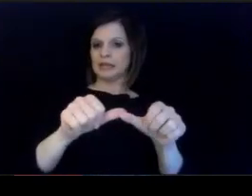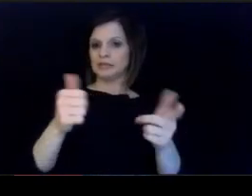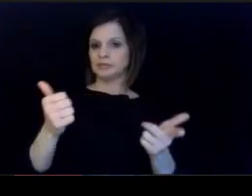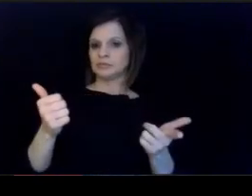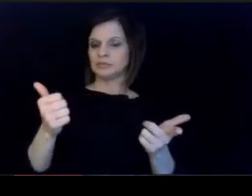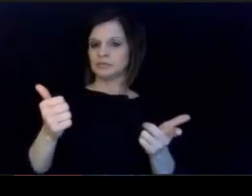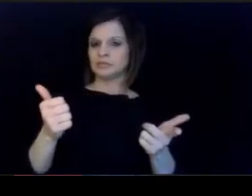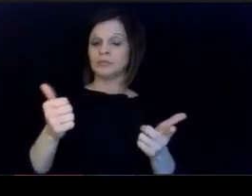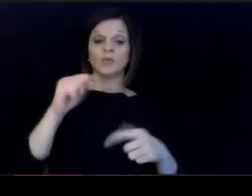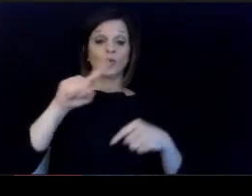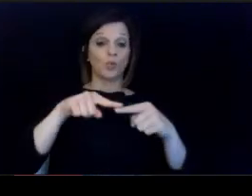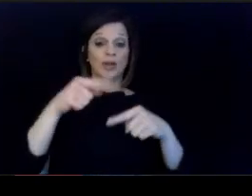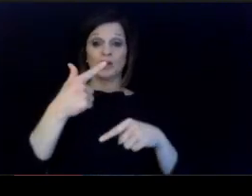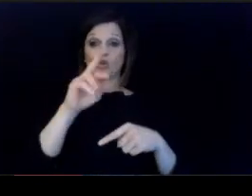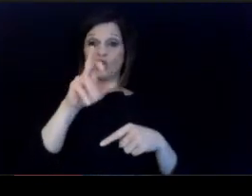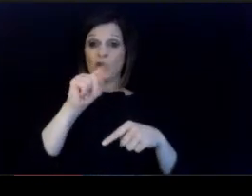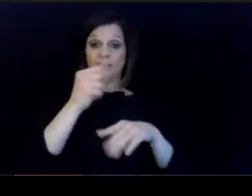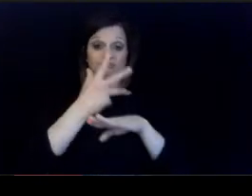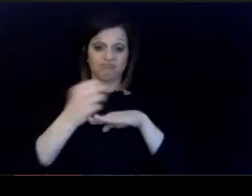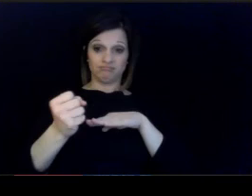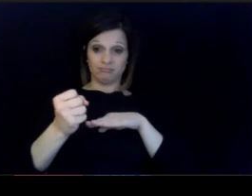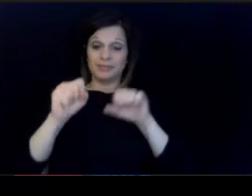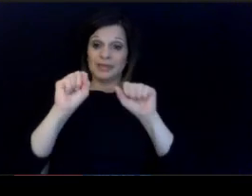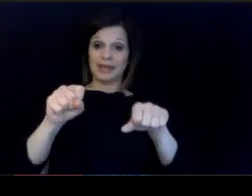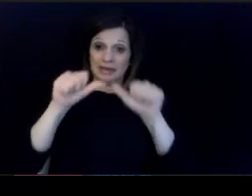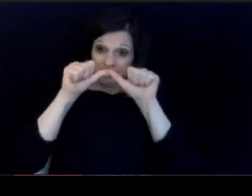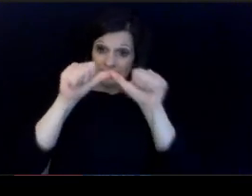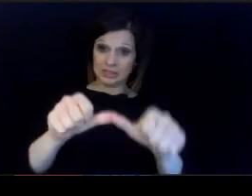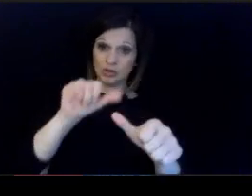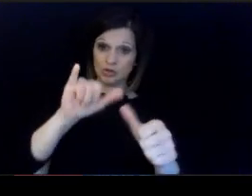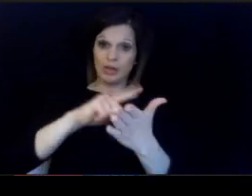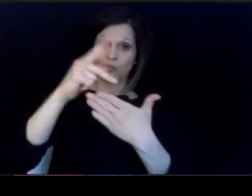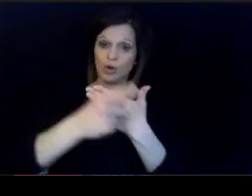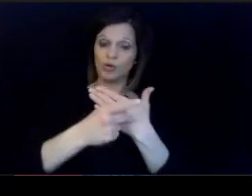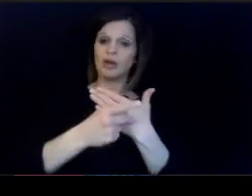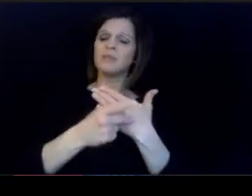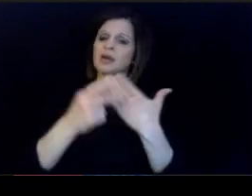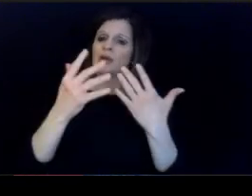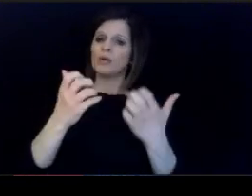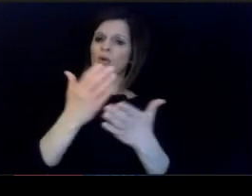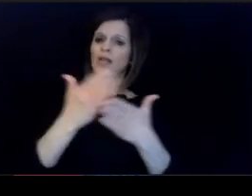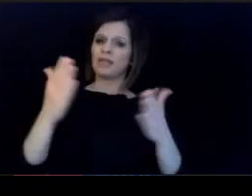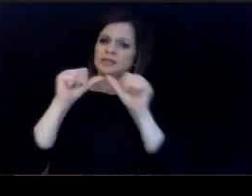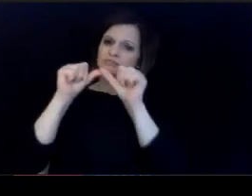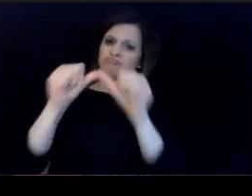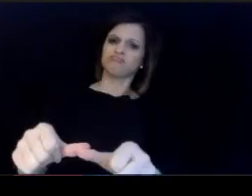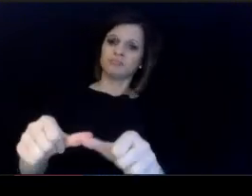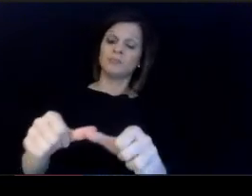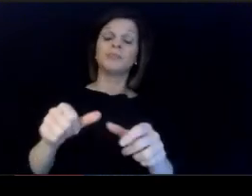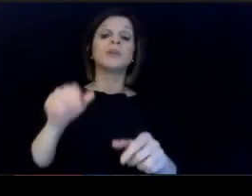grant? So can we really build capacity and create something? that's lasting in communities and will be looking at?